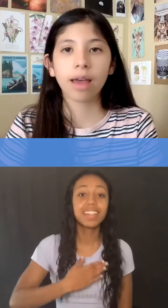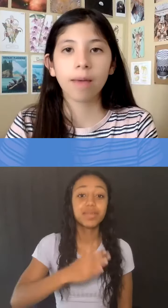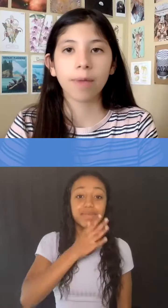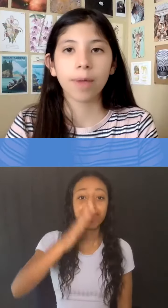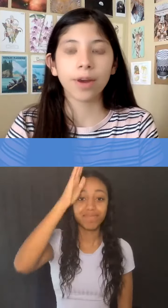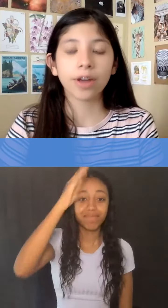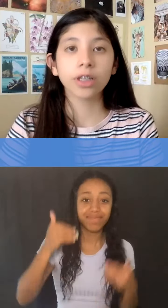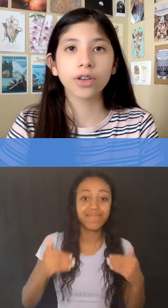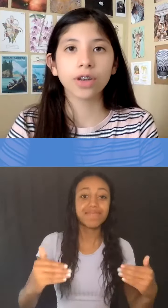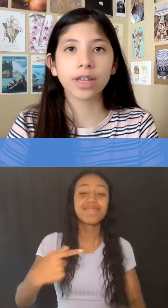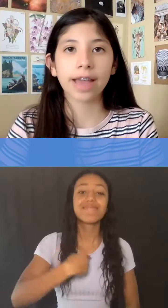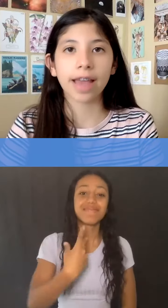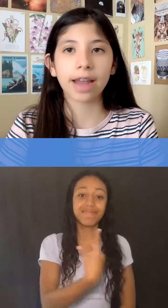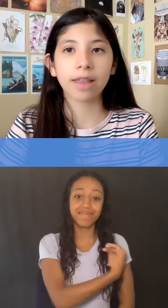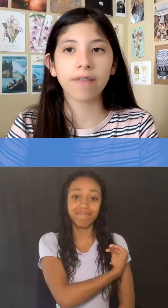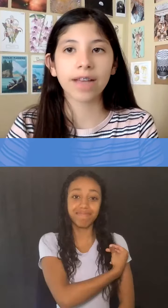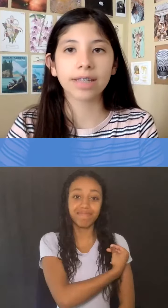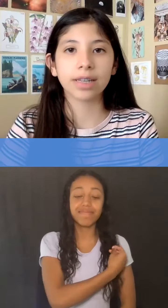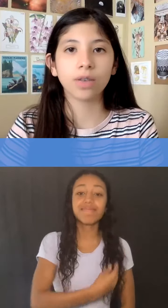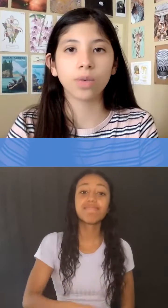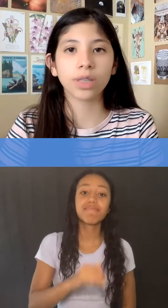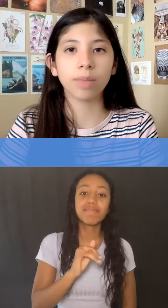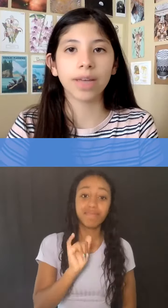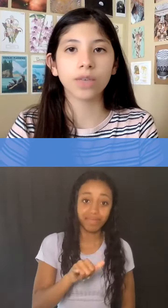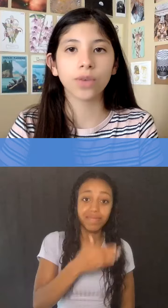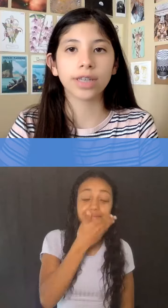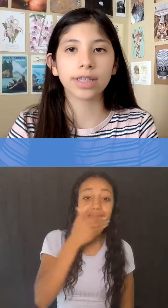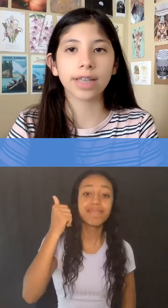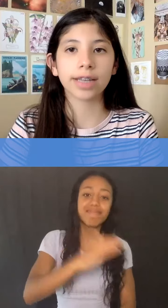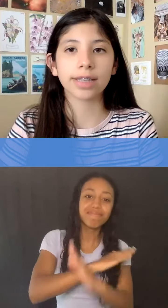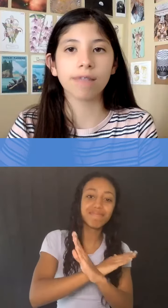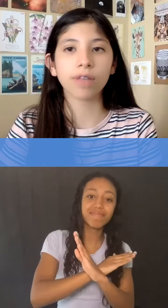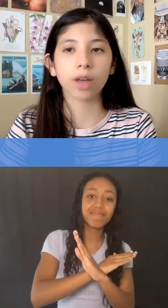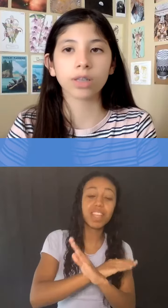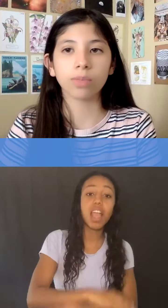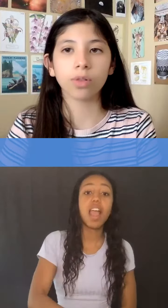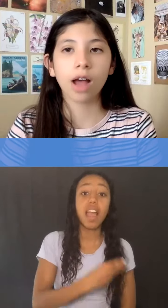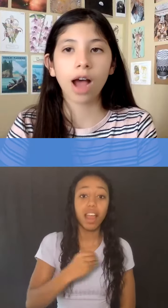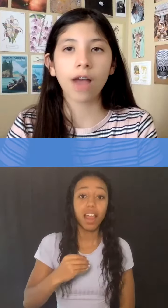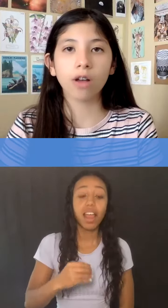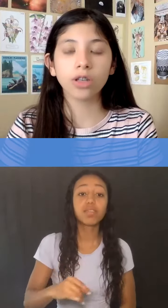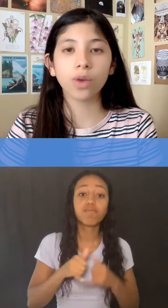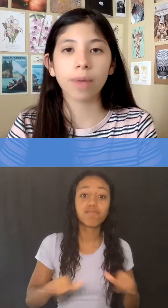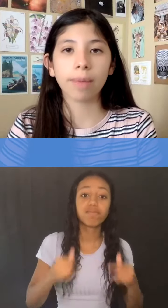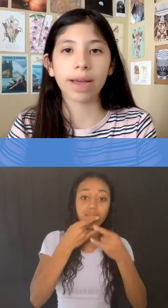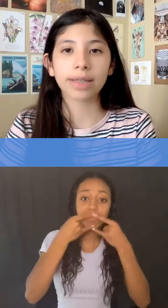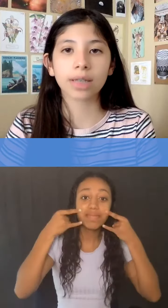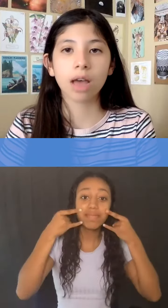My parents agreed that getting the vaccine was the best way to stay as safe as possible. I also wear my mask,